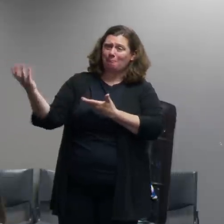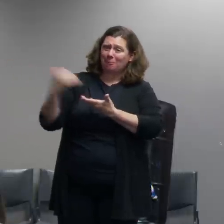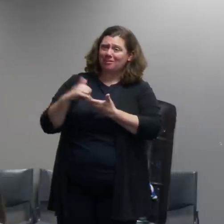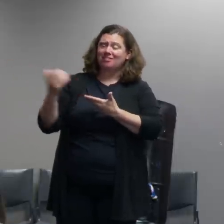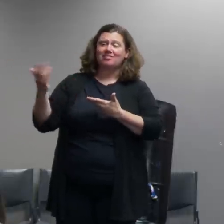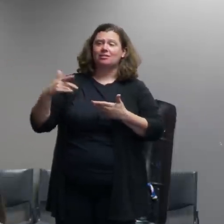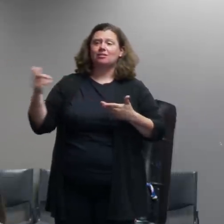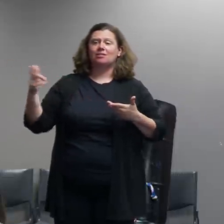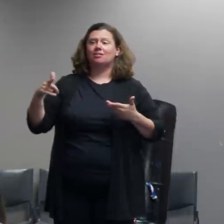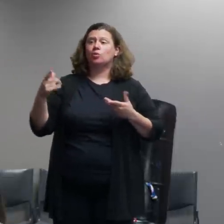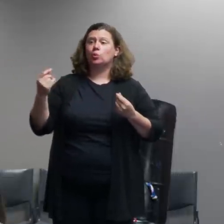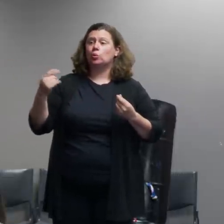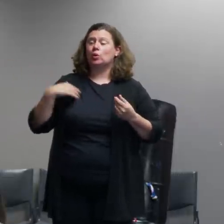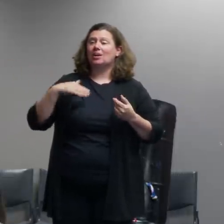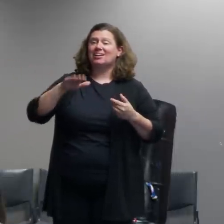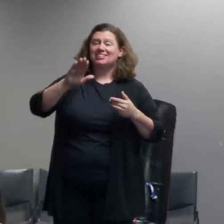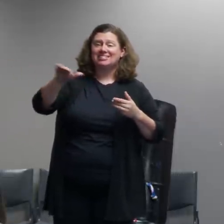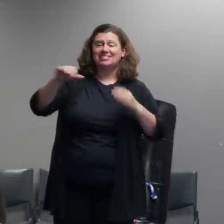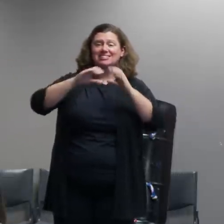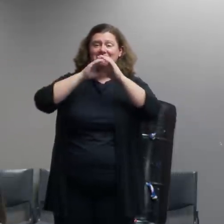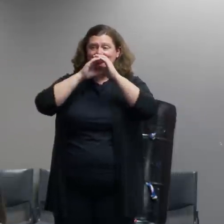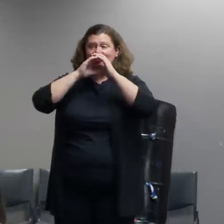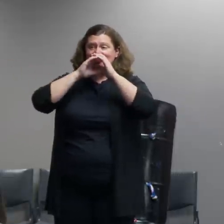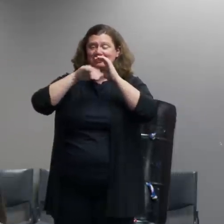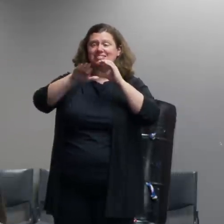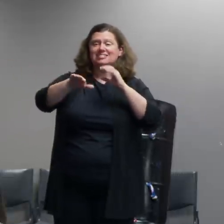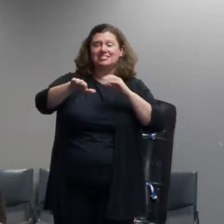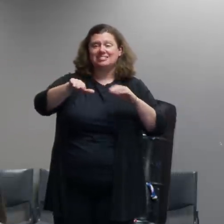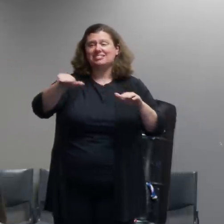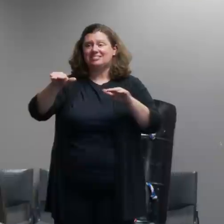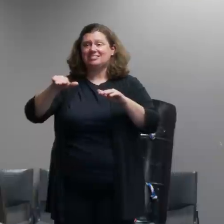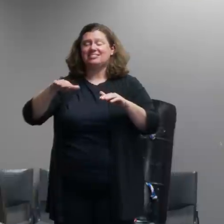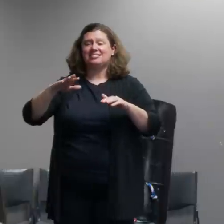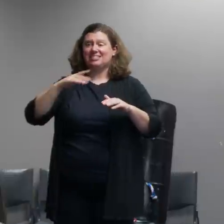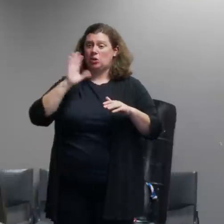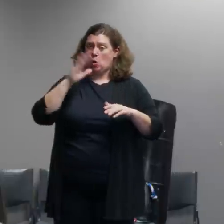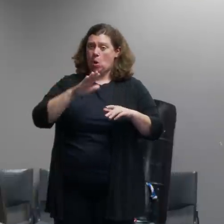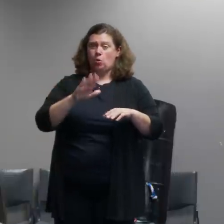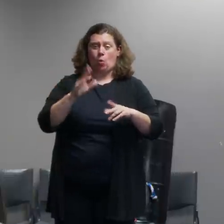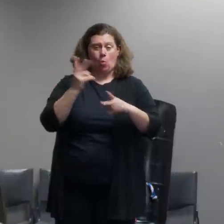that it's gotten so bad that we're about to use cs gas they choose to stay there